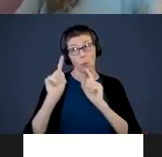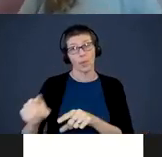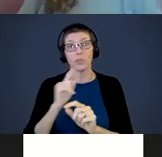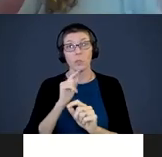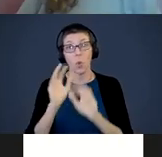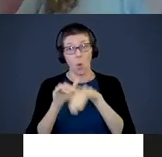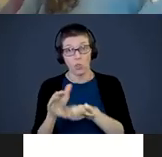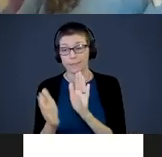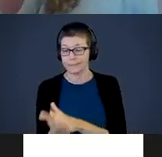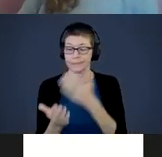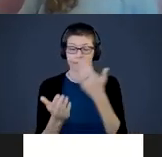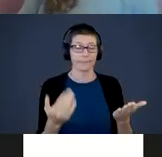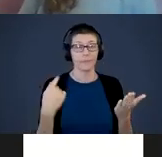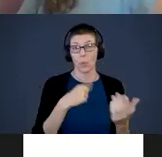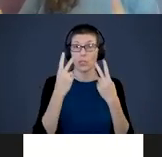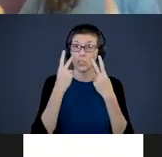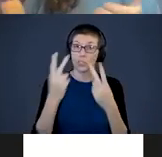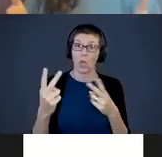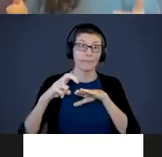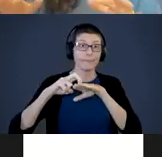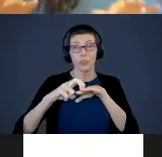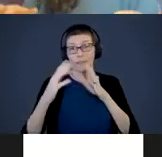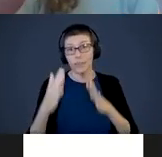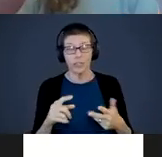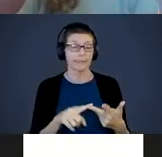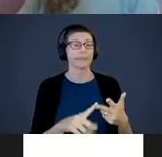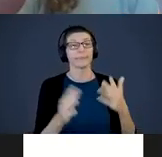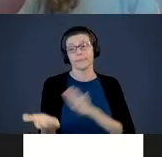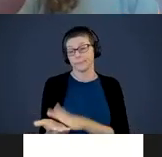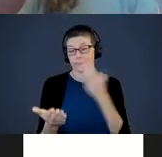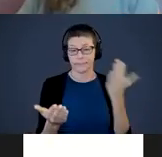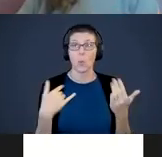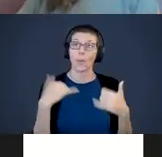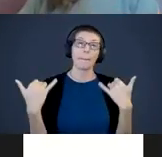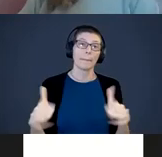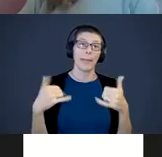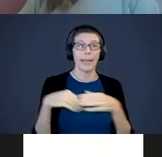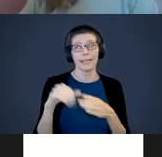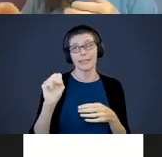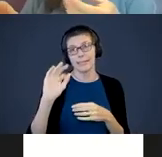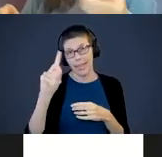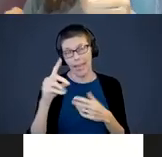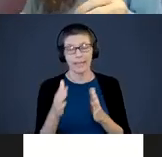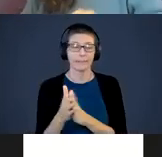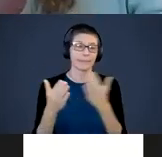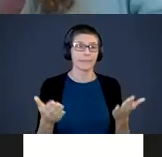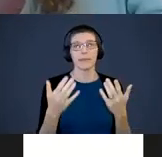“We saw surfers”. Next page, “We played in the sand.” Maybe bring some sand home and clue it